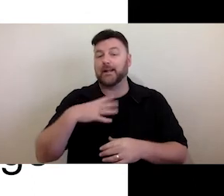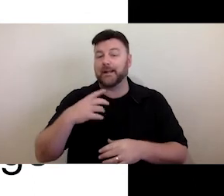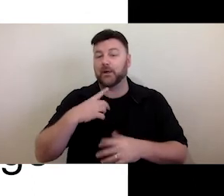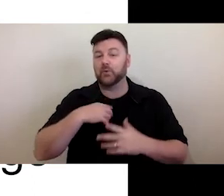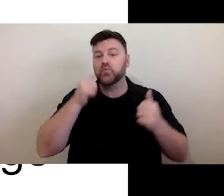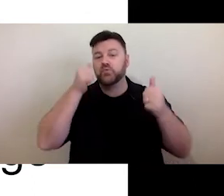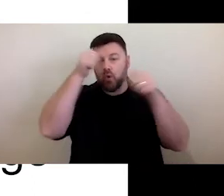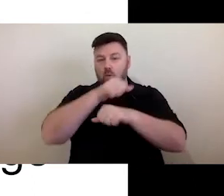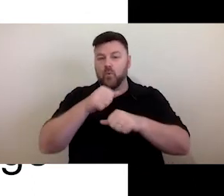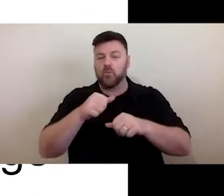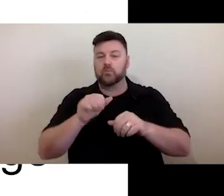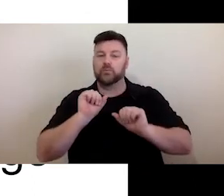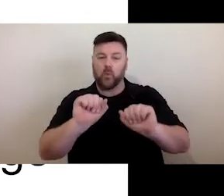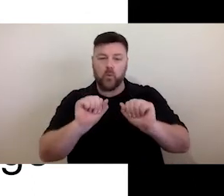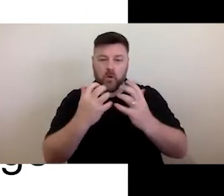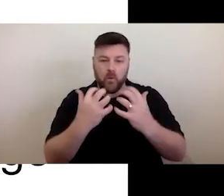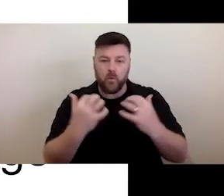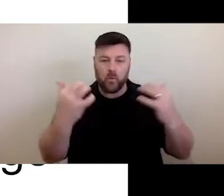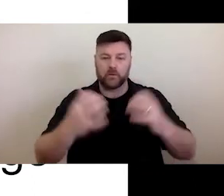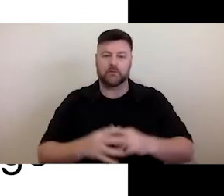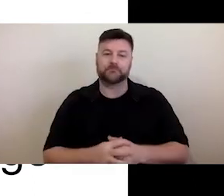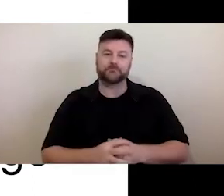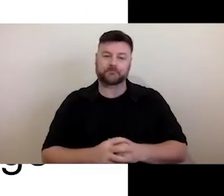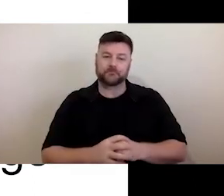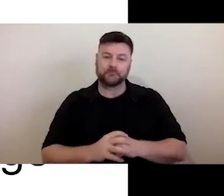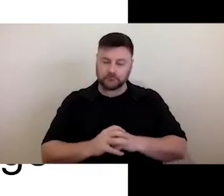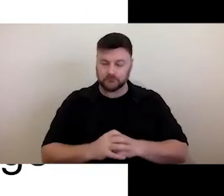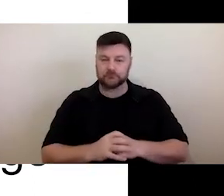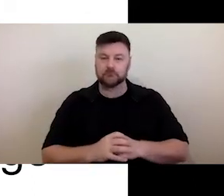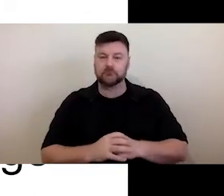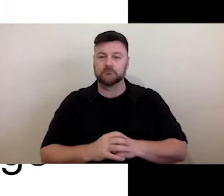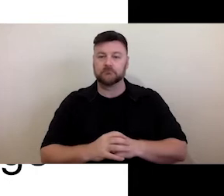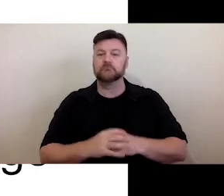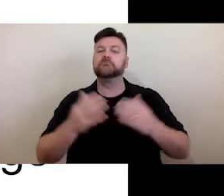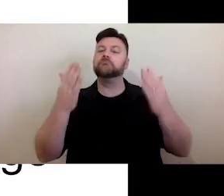Again, so that will bring us to easeEnglish